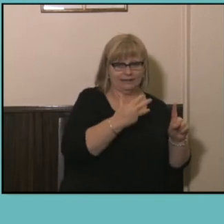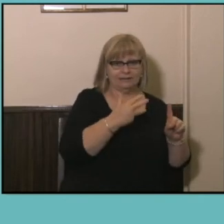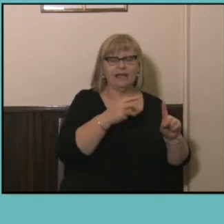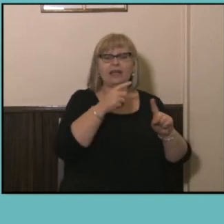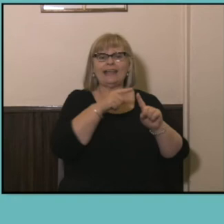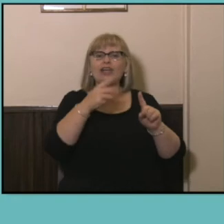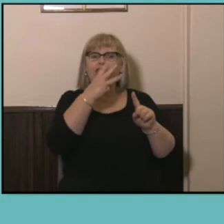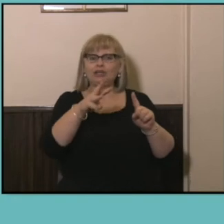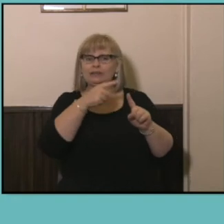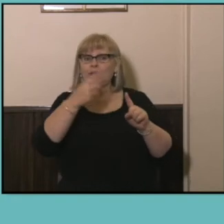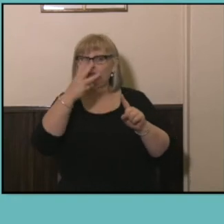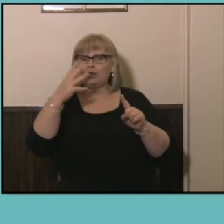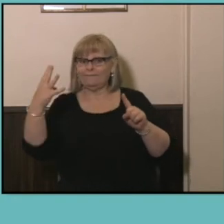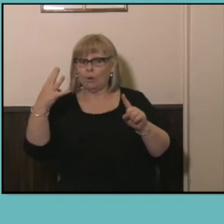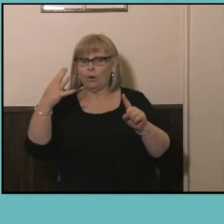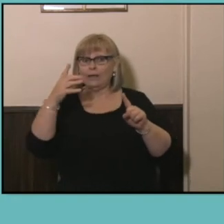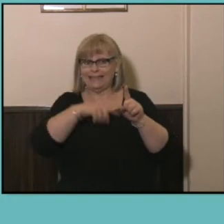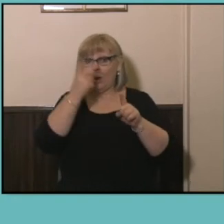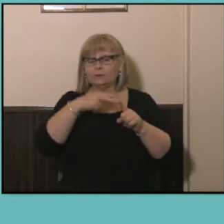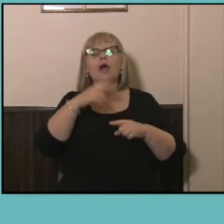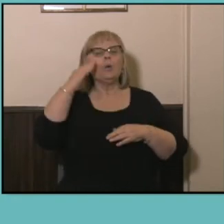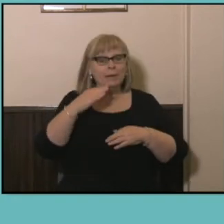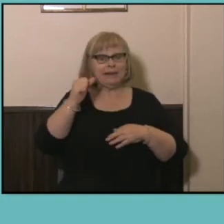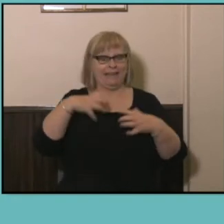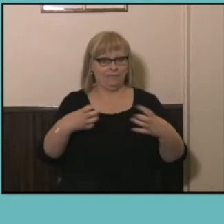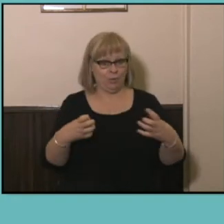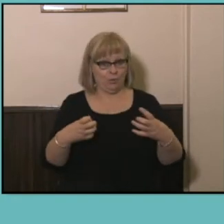women are more likely than men to have a qualification, so you know there was a